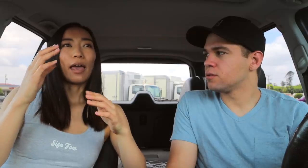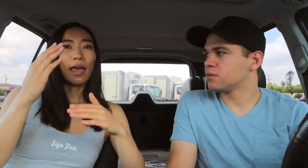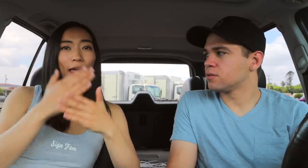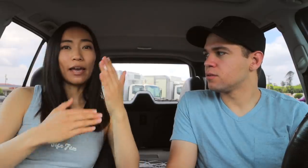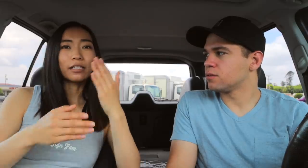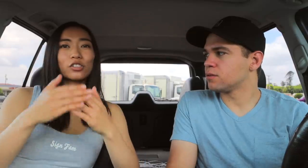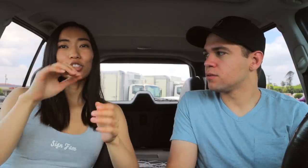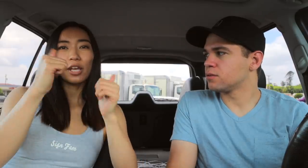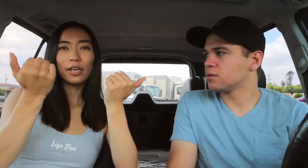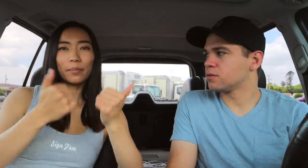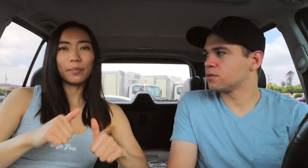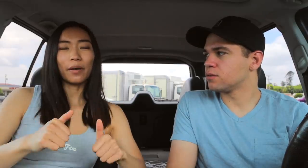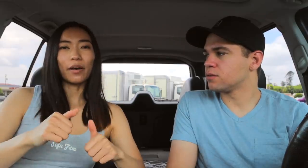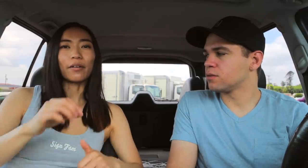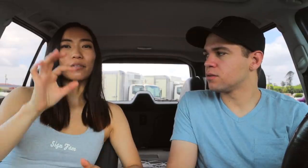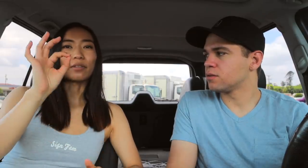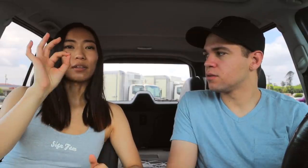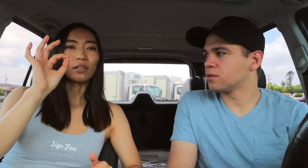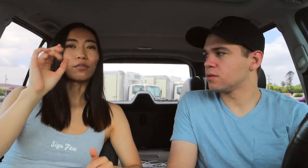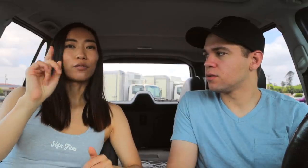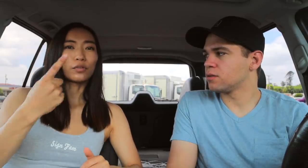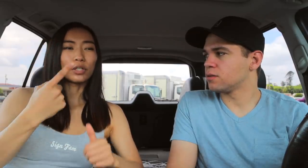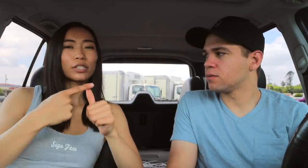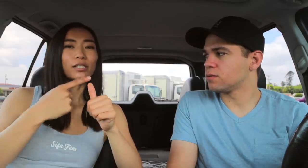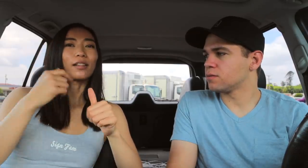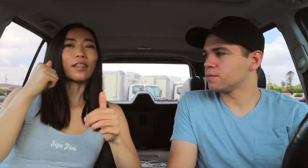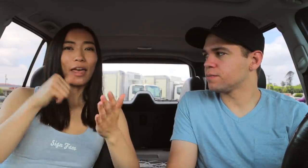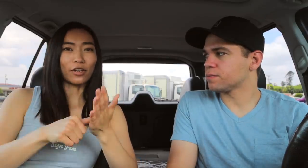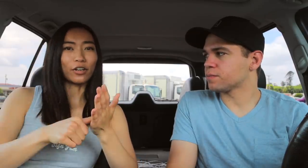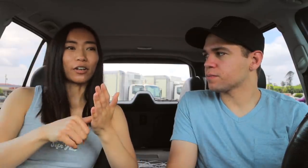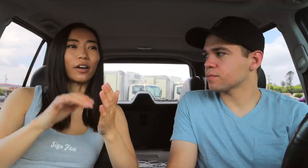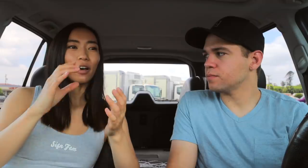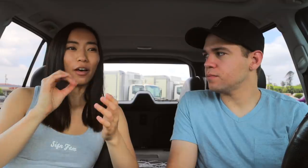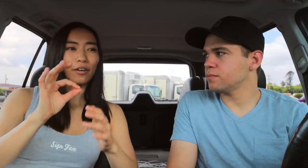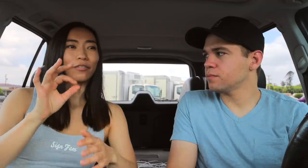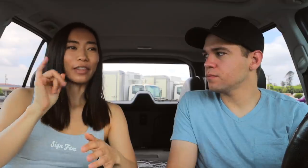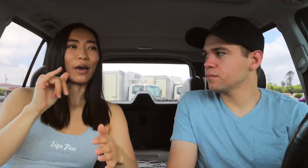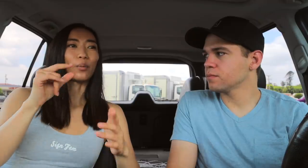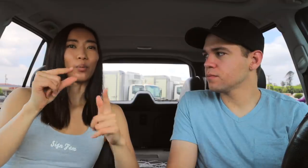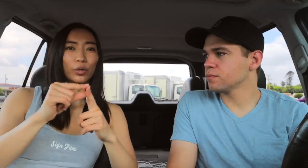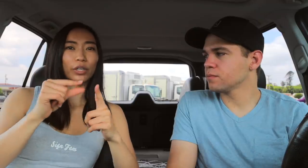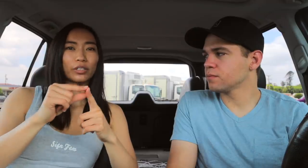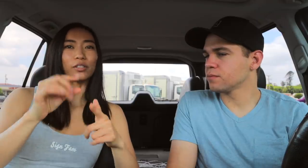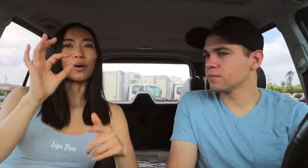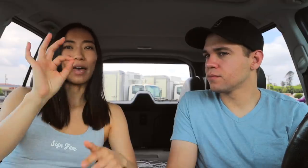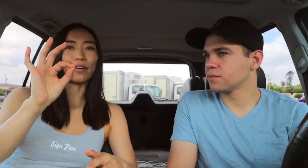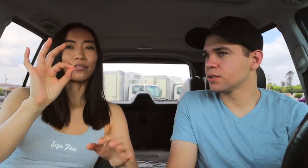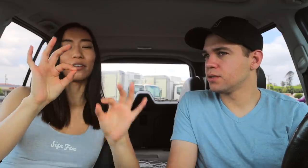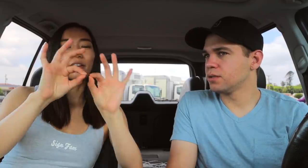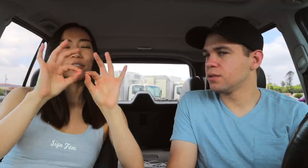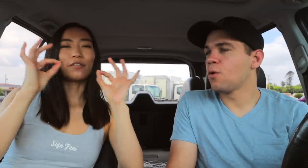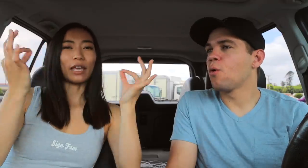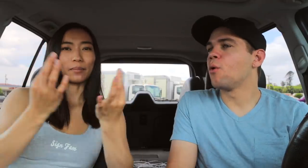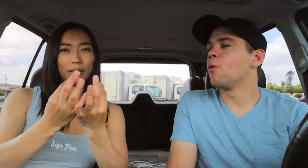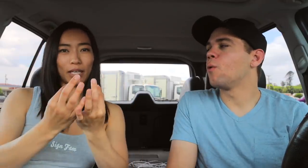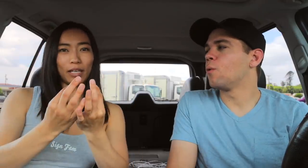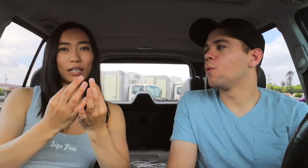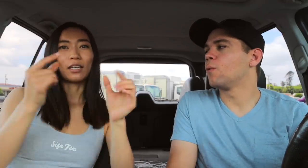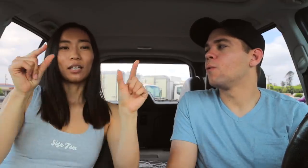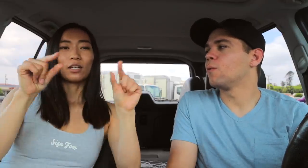hand shape of the first letter of that word. So F. Family